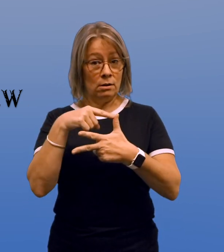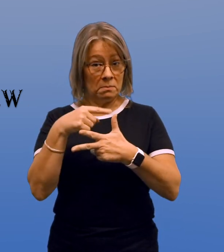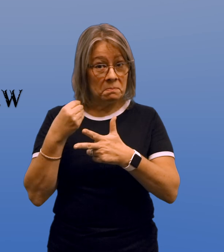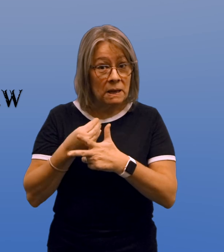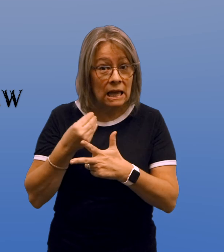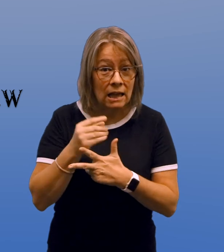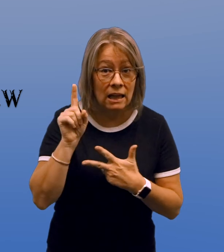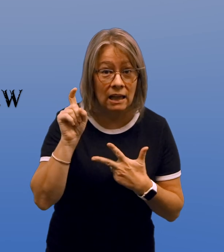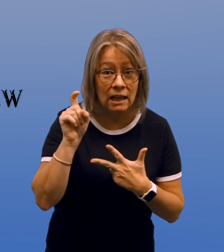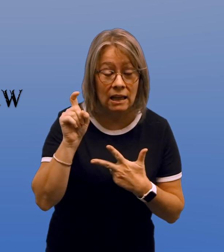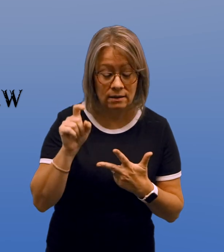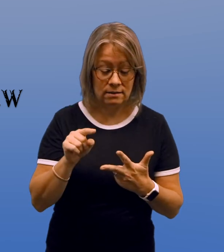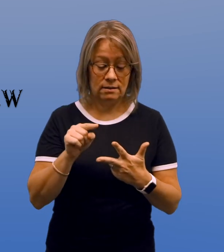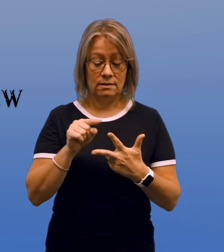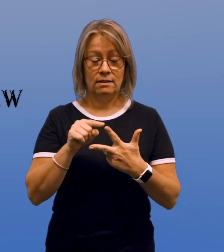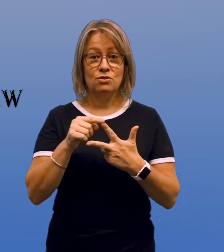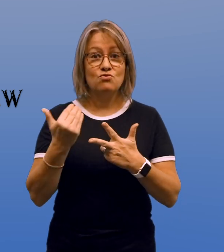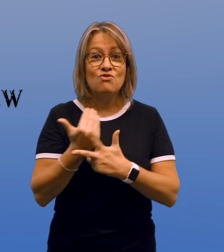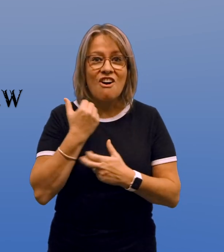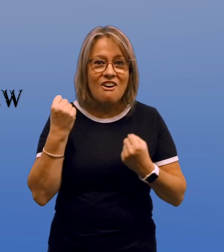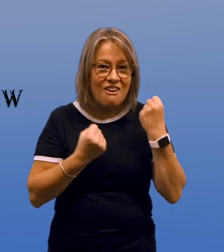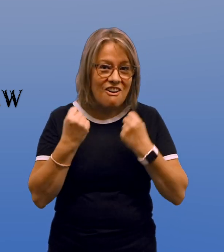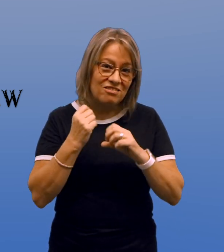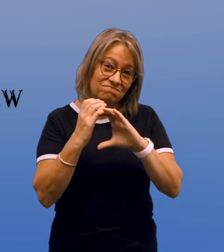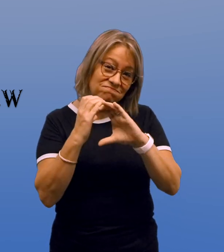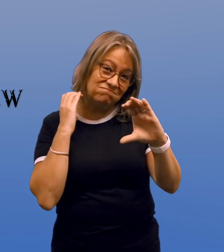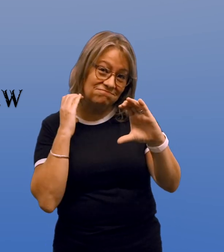Money? A new car?